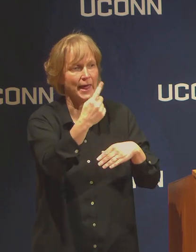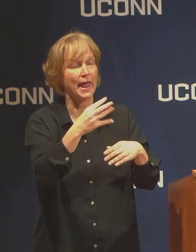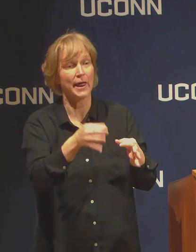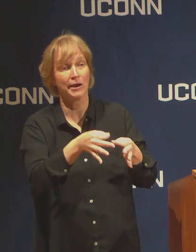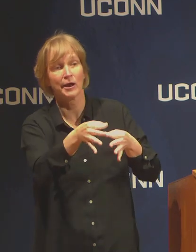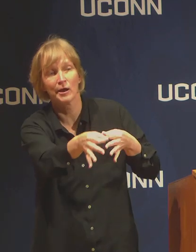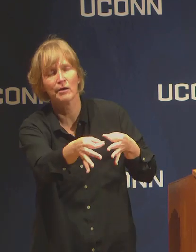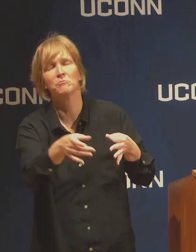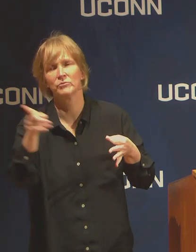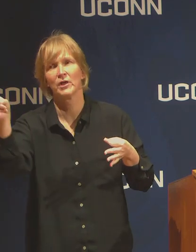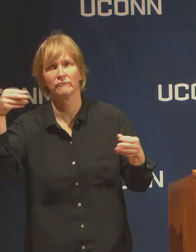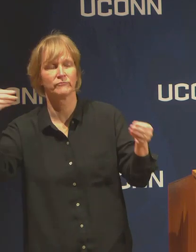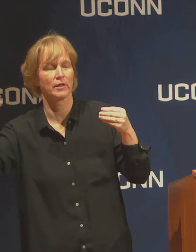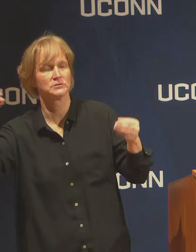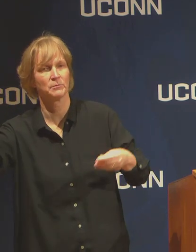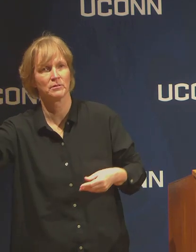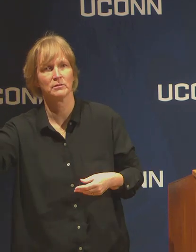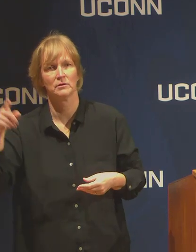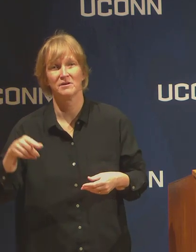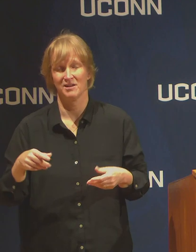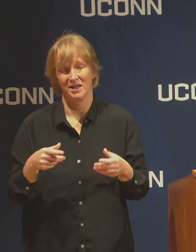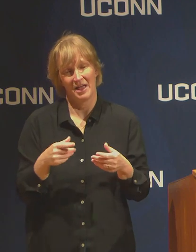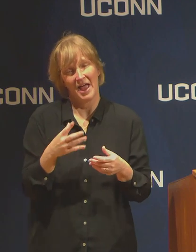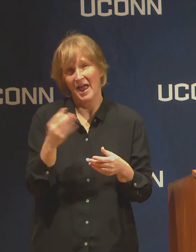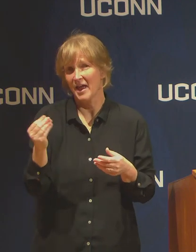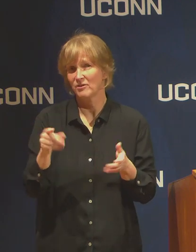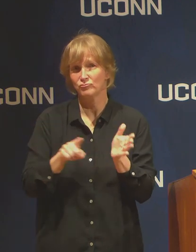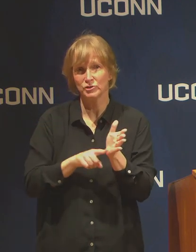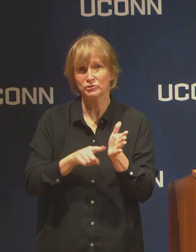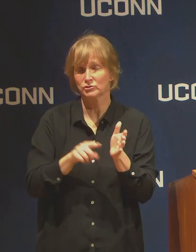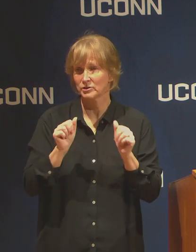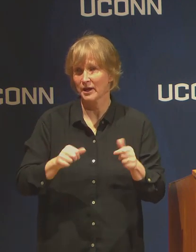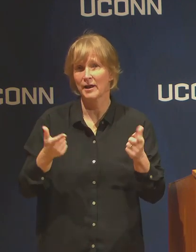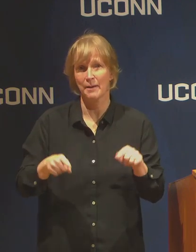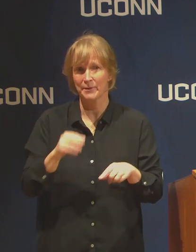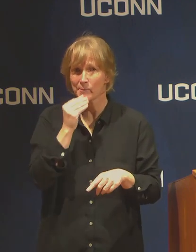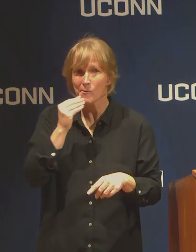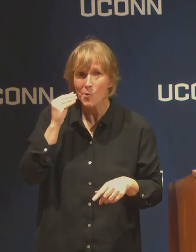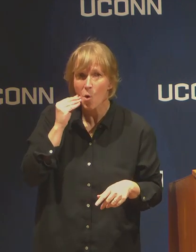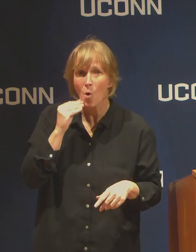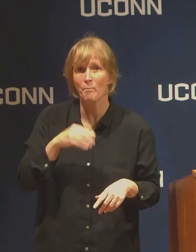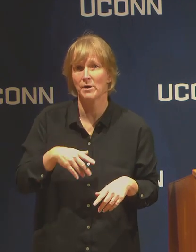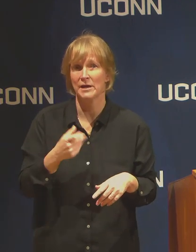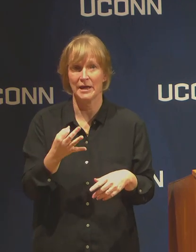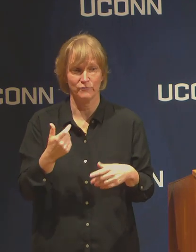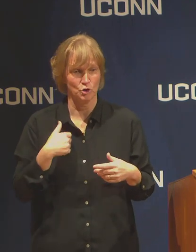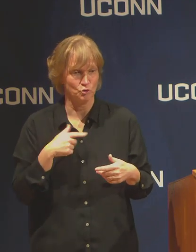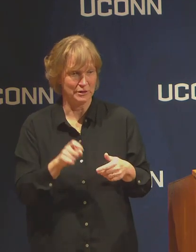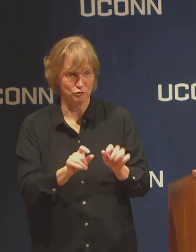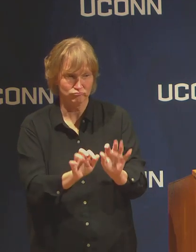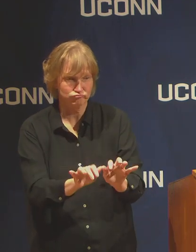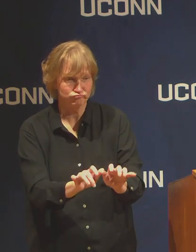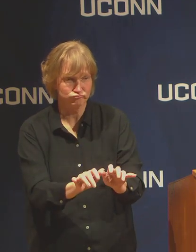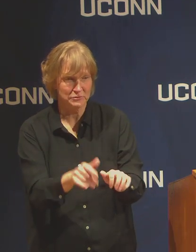done from home, telecommuting. So if you have got data that you need to write up, you can be working at